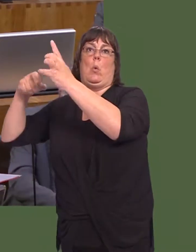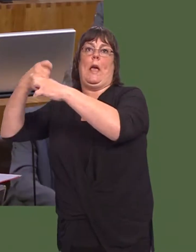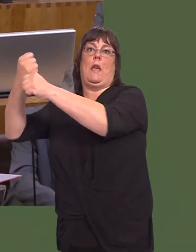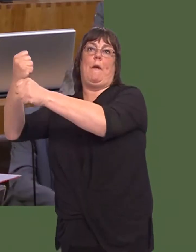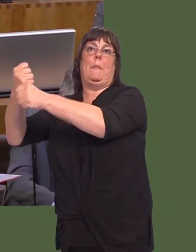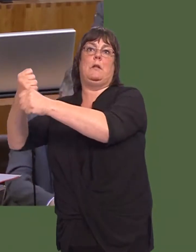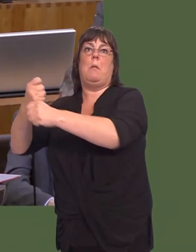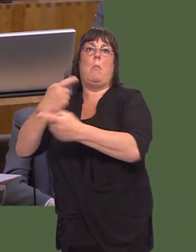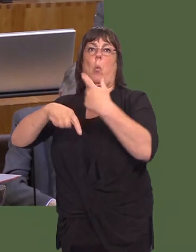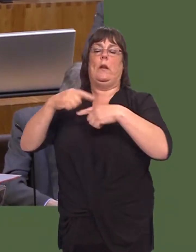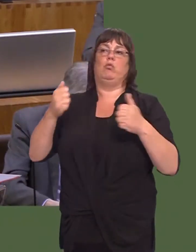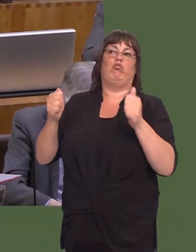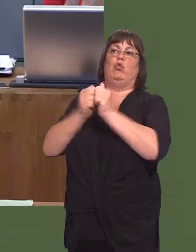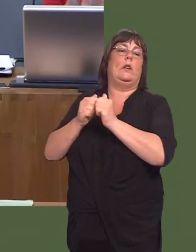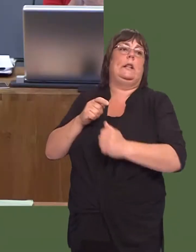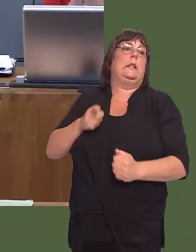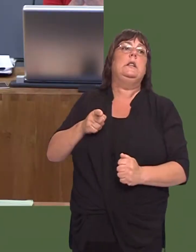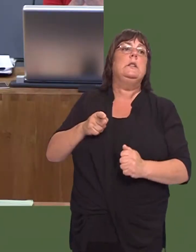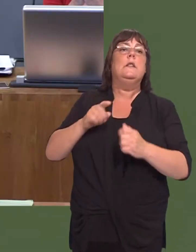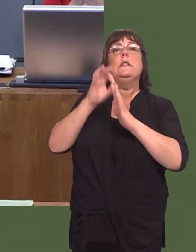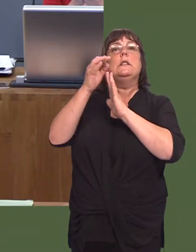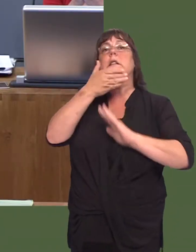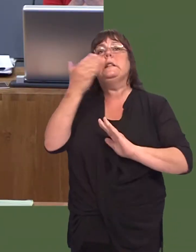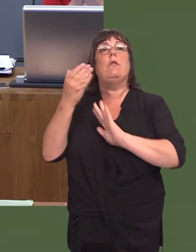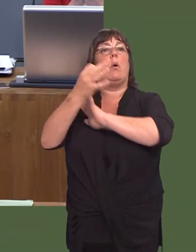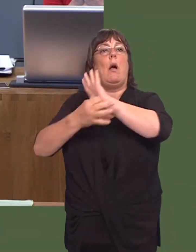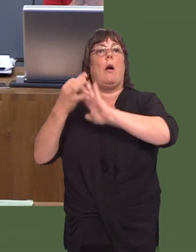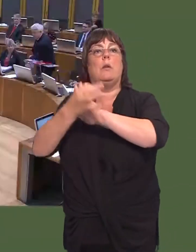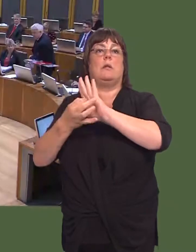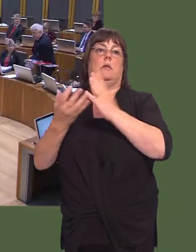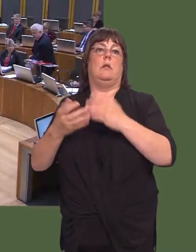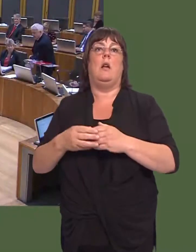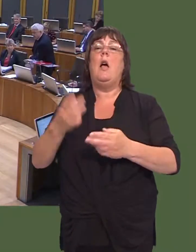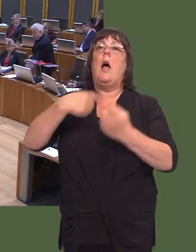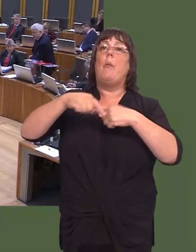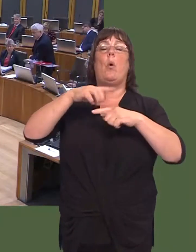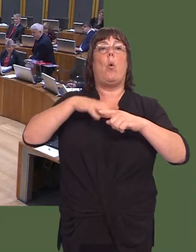We, as a party, want to make sure that we see a society that is fair, that is just,